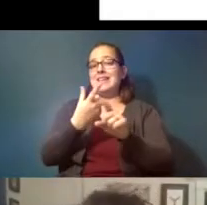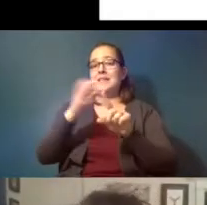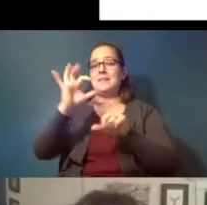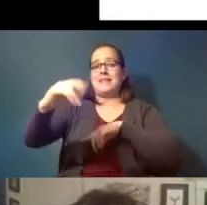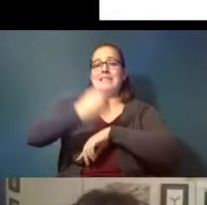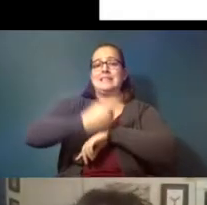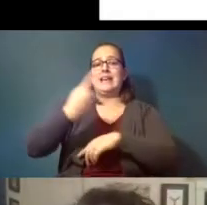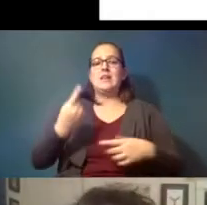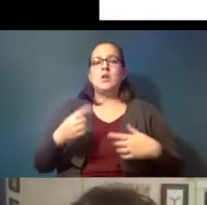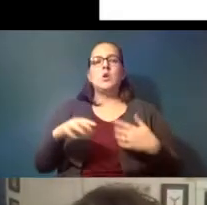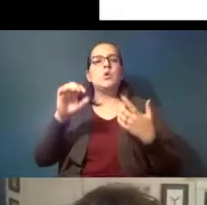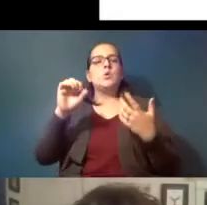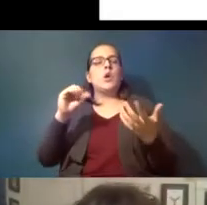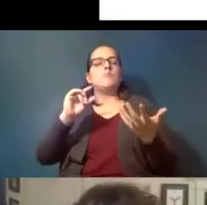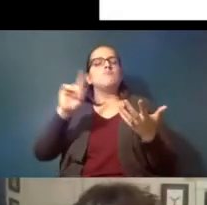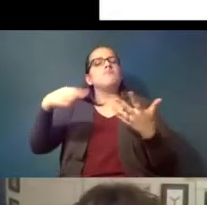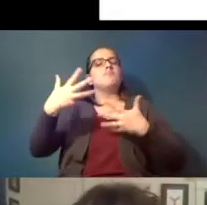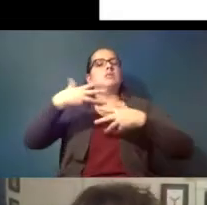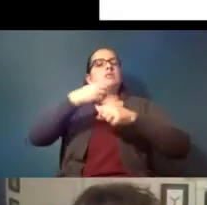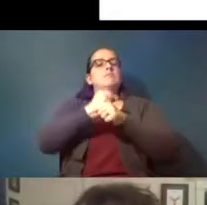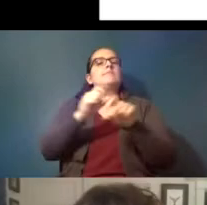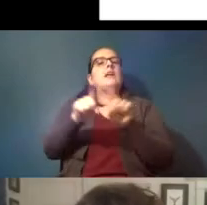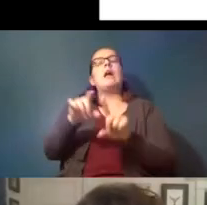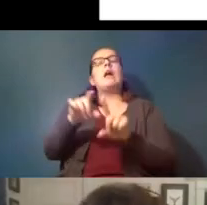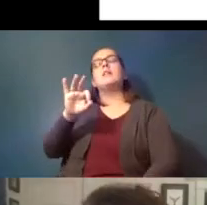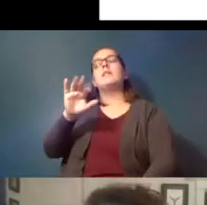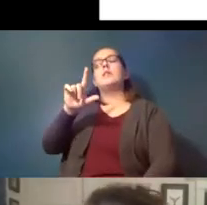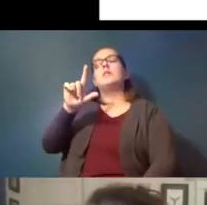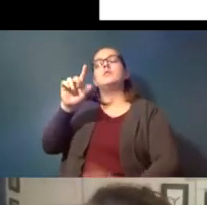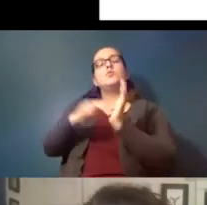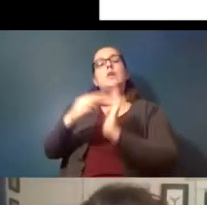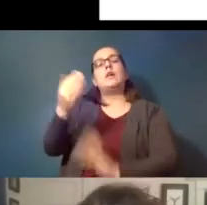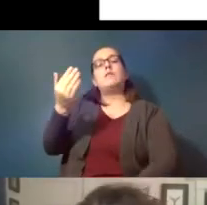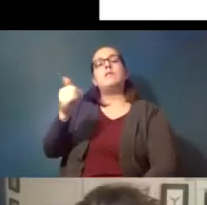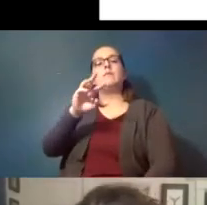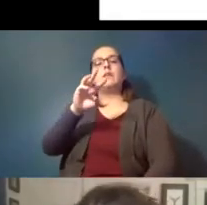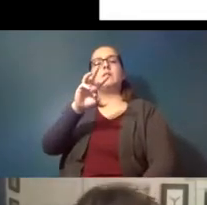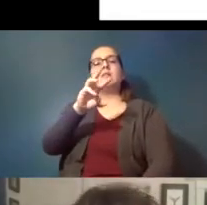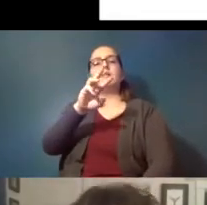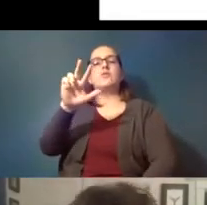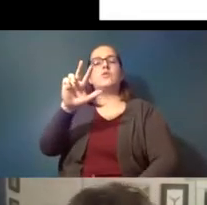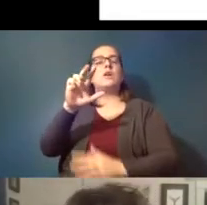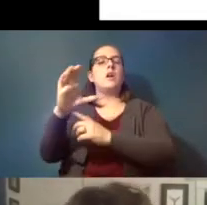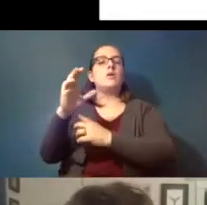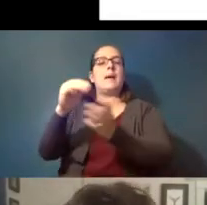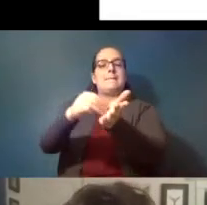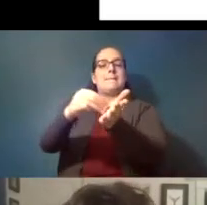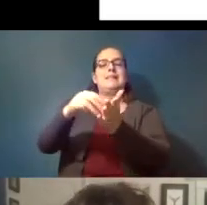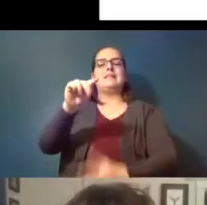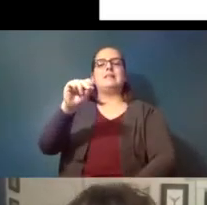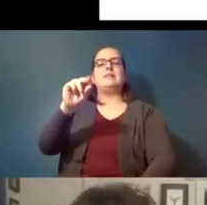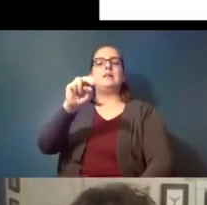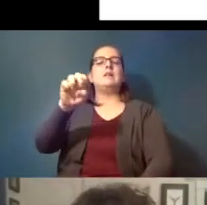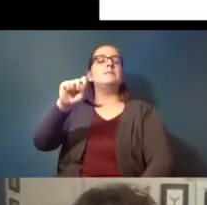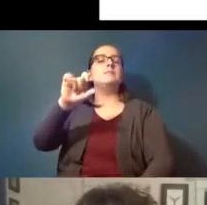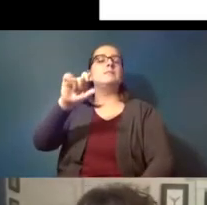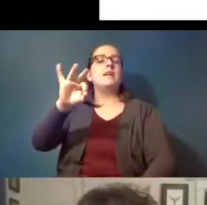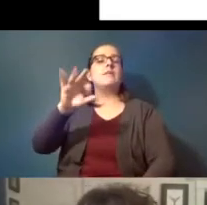and so just to summarize as of 2015 6300 million tons of plastic waste had been generated um only